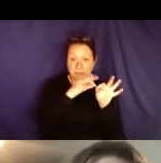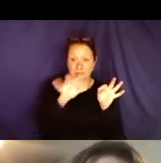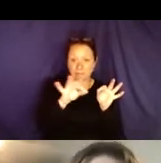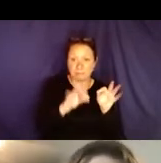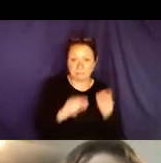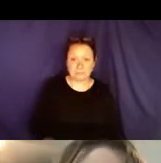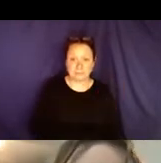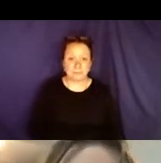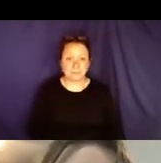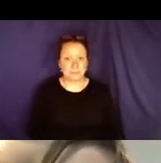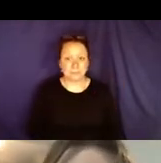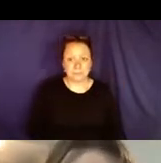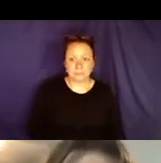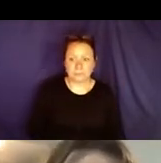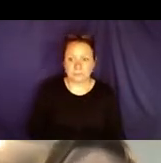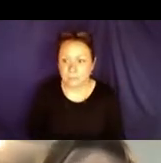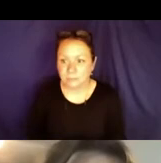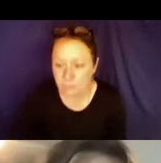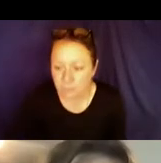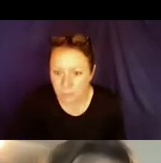folks that want to continue the